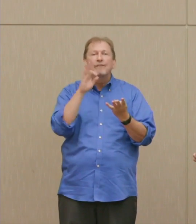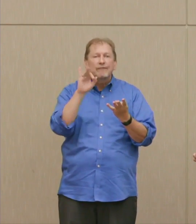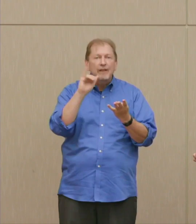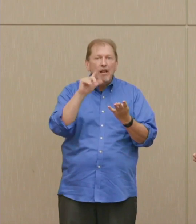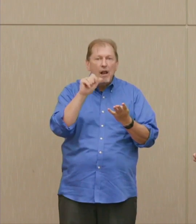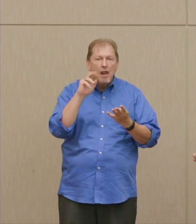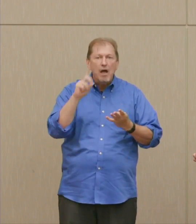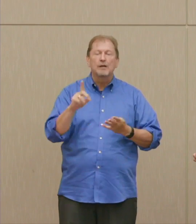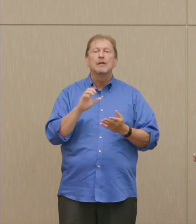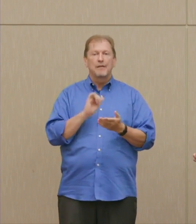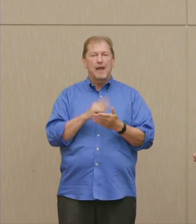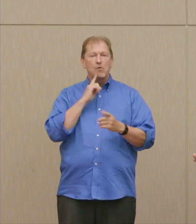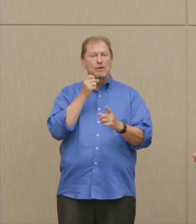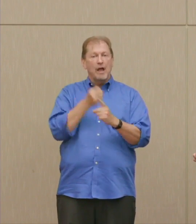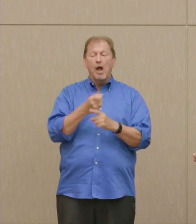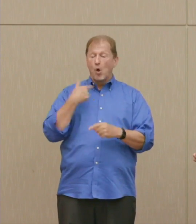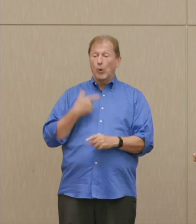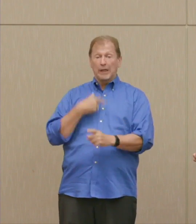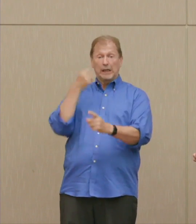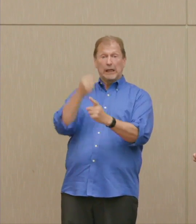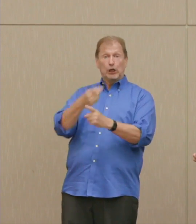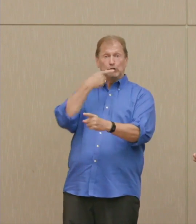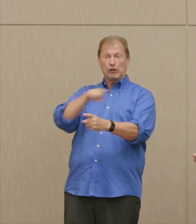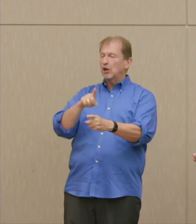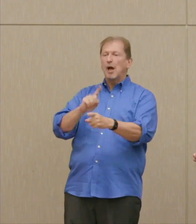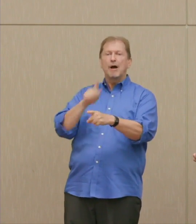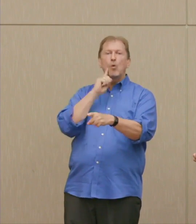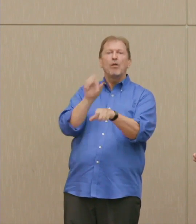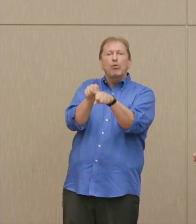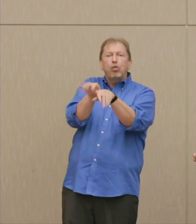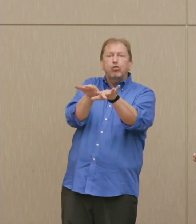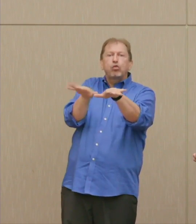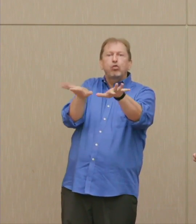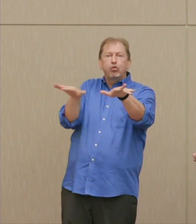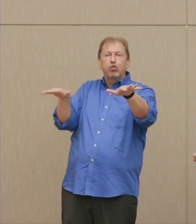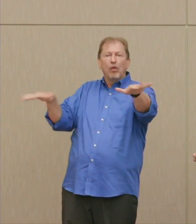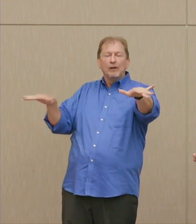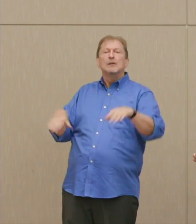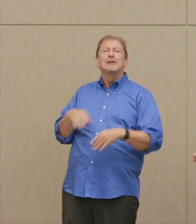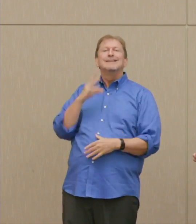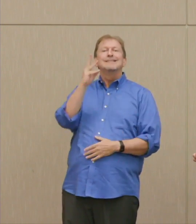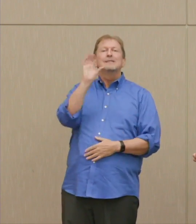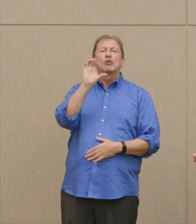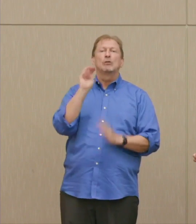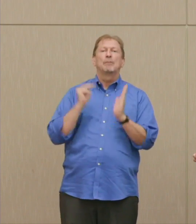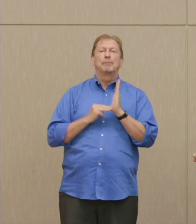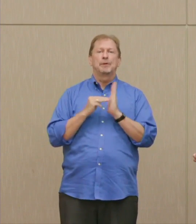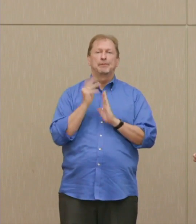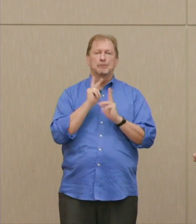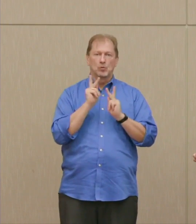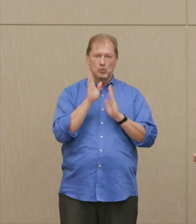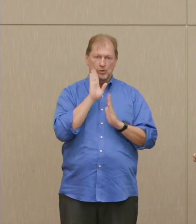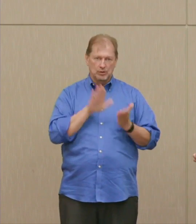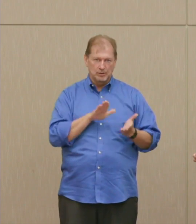next to the Soviet Union and subject to the fallout, so 600 million people. But they were wrong.